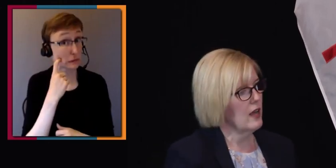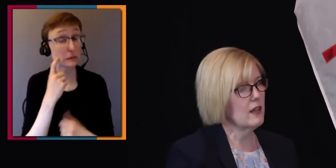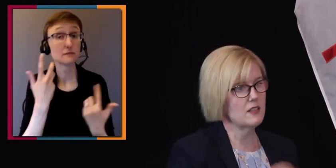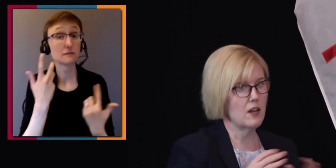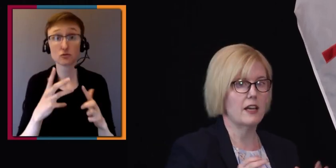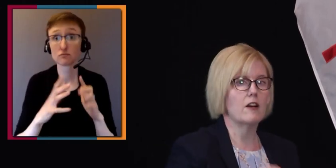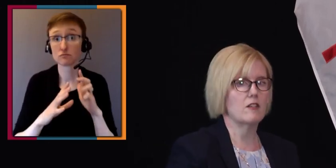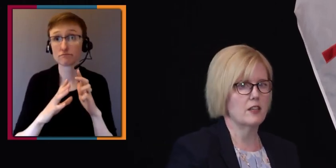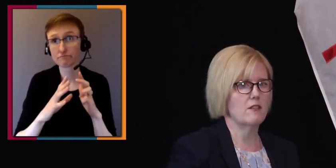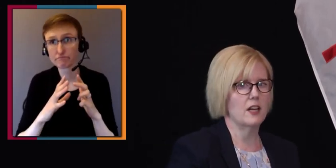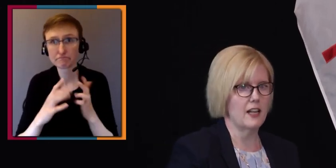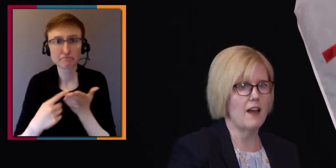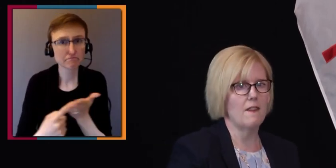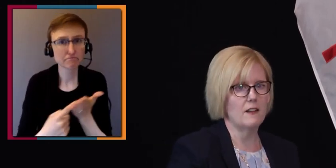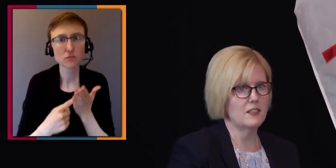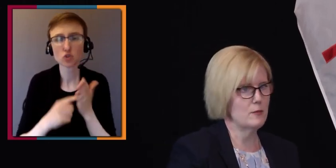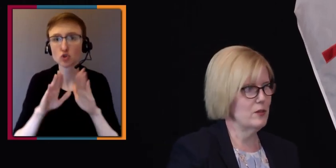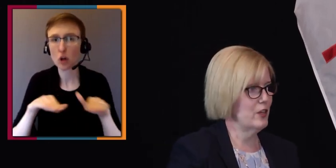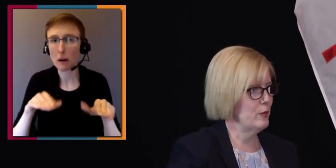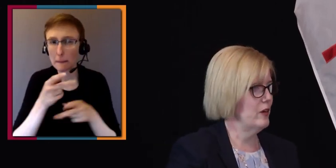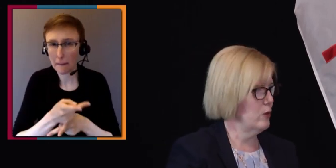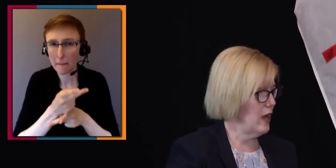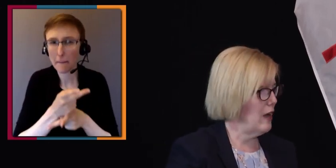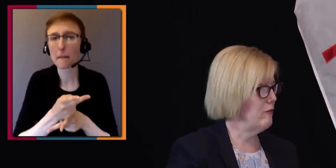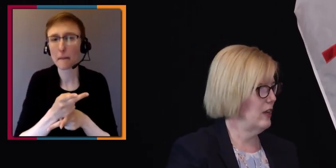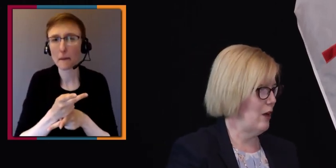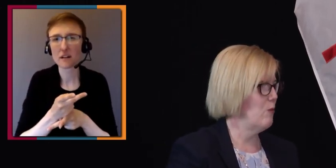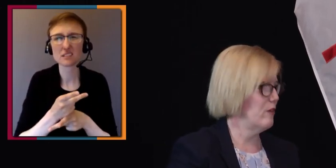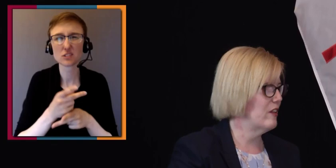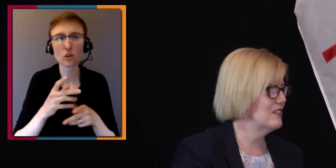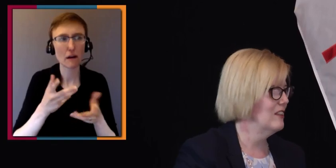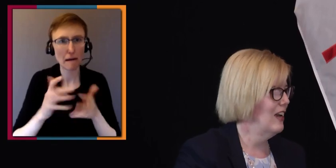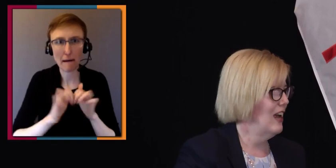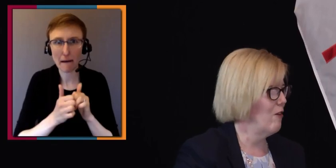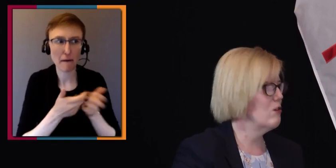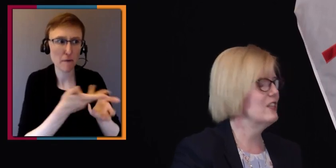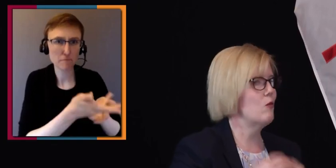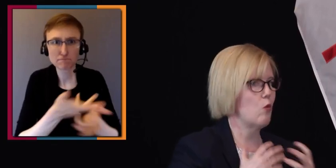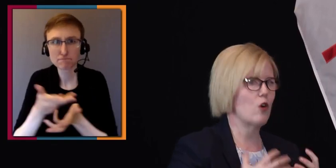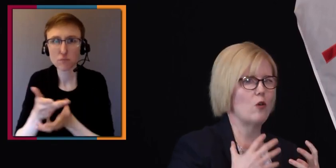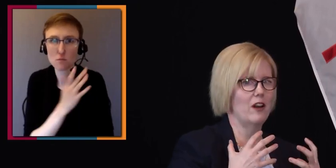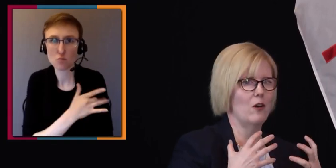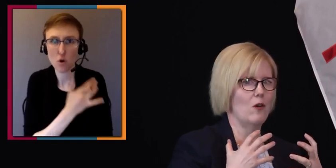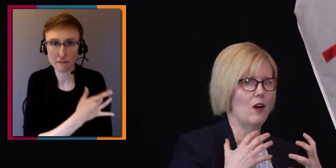But let's not kid ourselves. Again, the disability community will have to help with this and really work, you know,